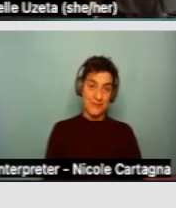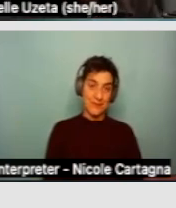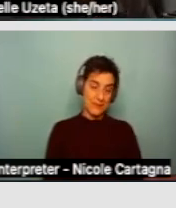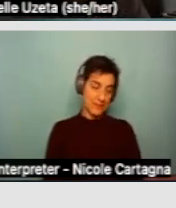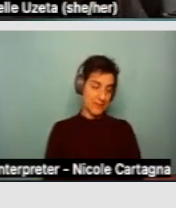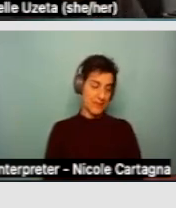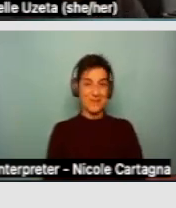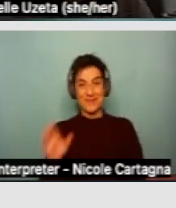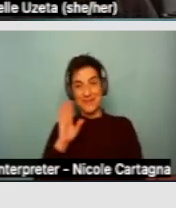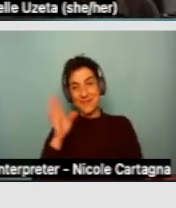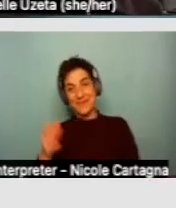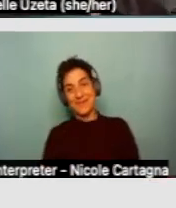Hi, everyone.